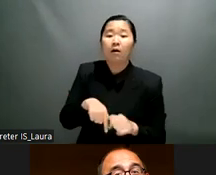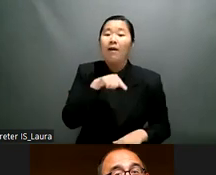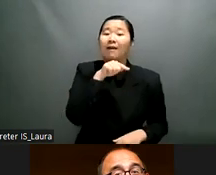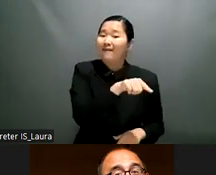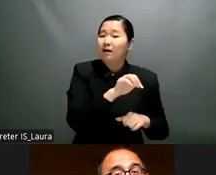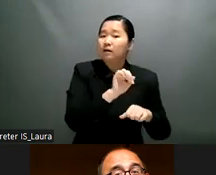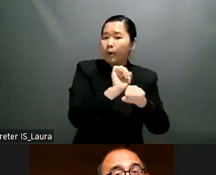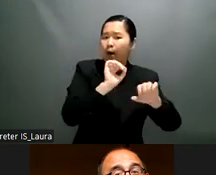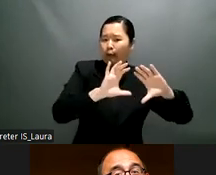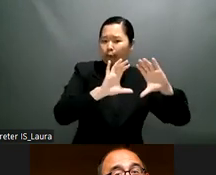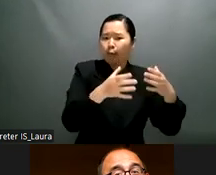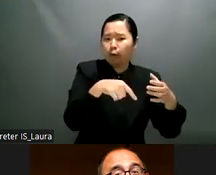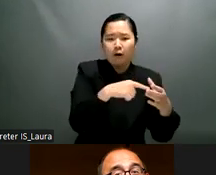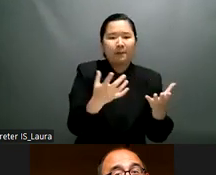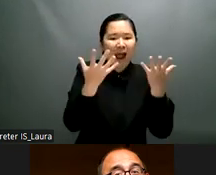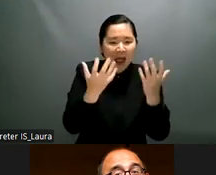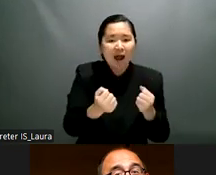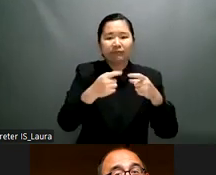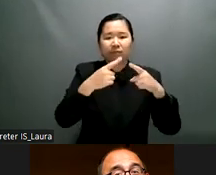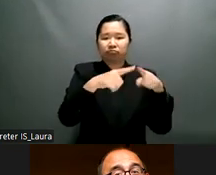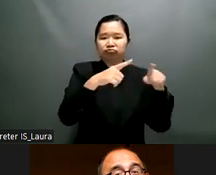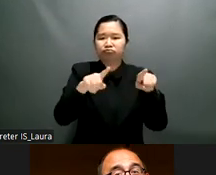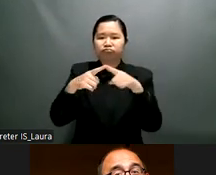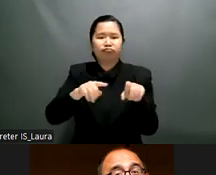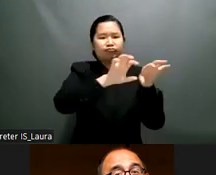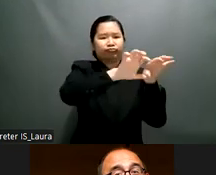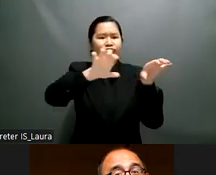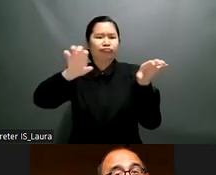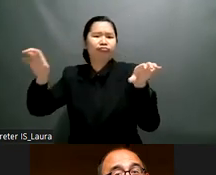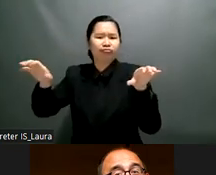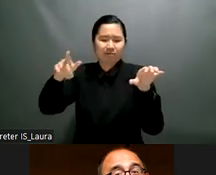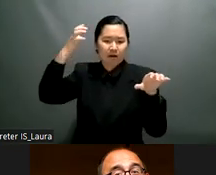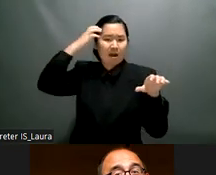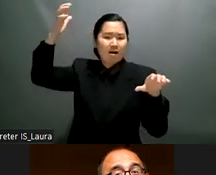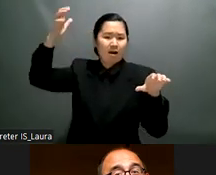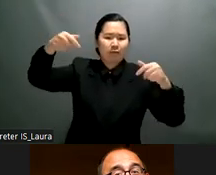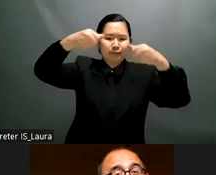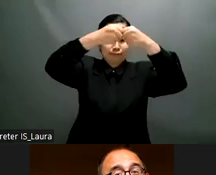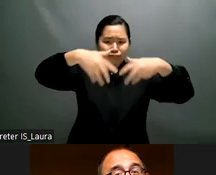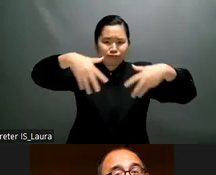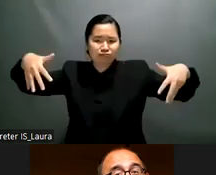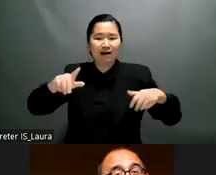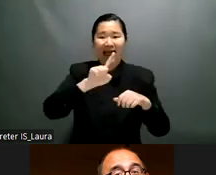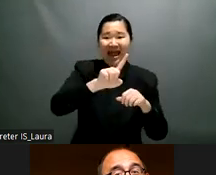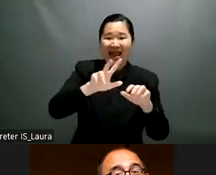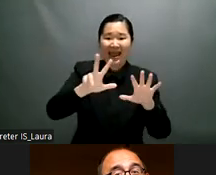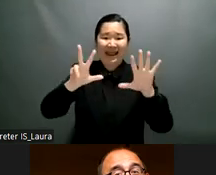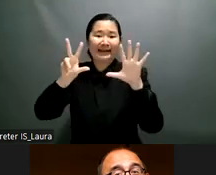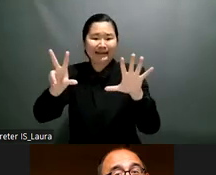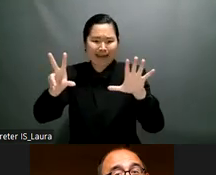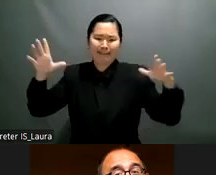disability to live inclusively in the society this is including all the necessary needs that must